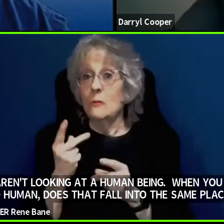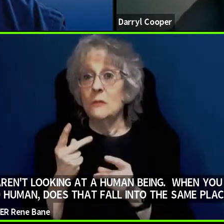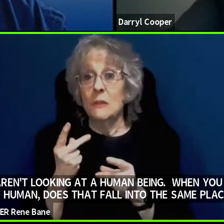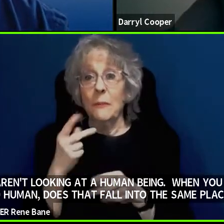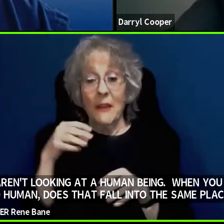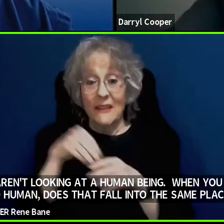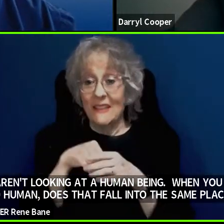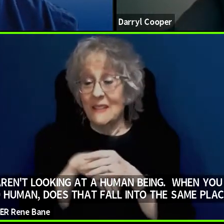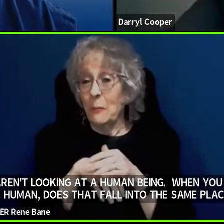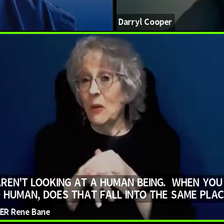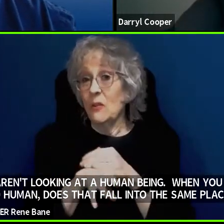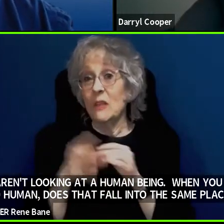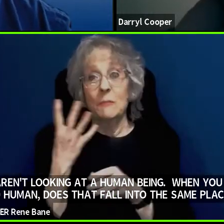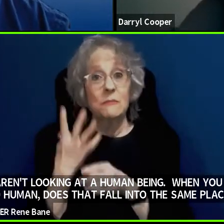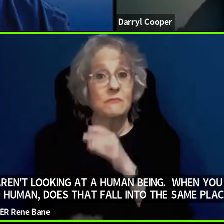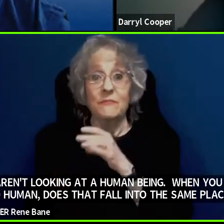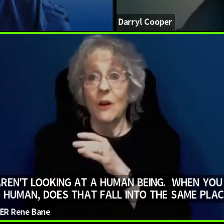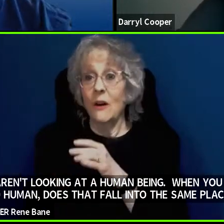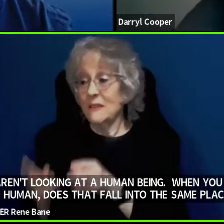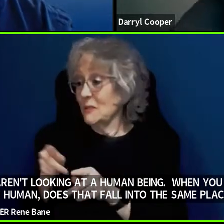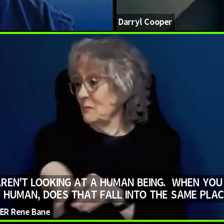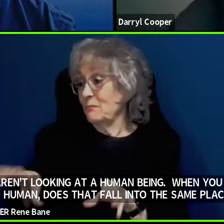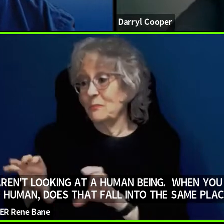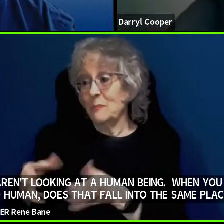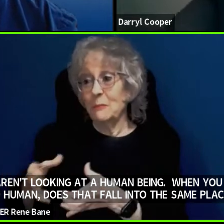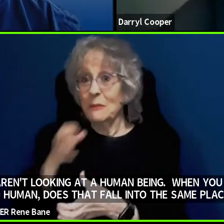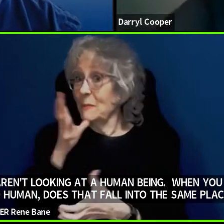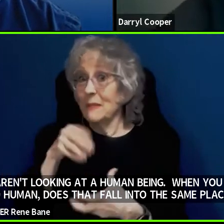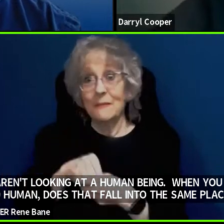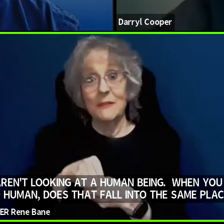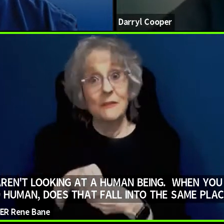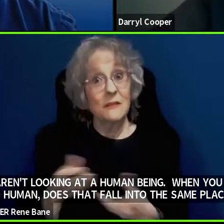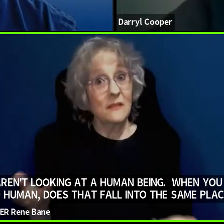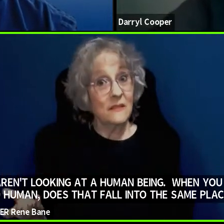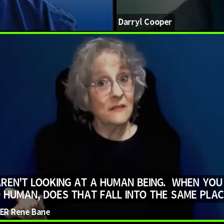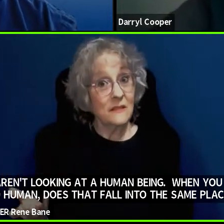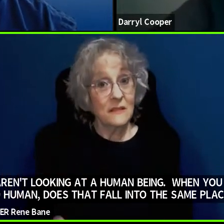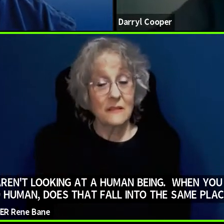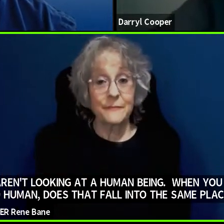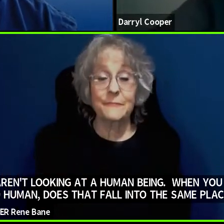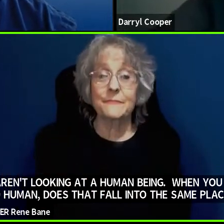Bruce Bailey: No, go ahead, Darryl. >> Darryl Cooper: Oh well, you know sometimes